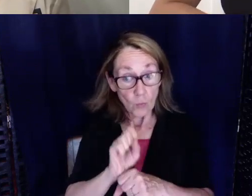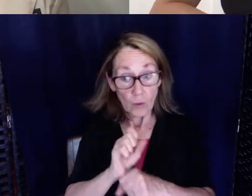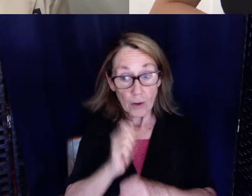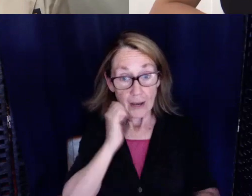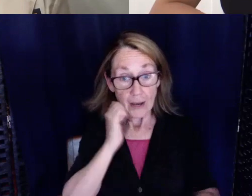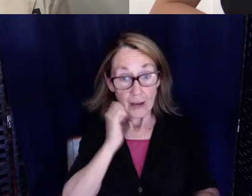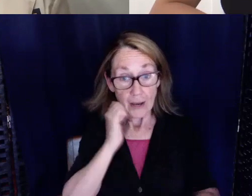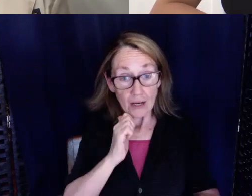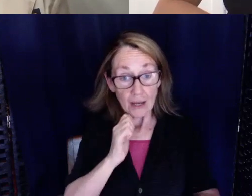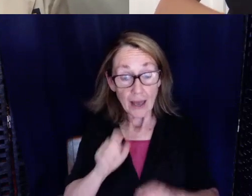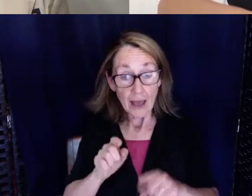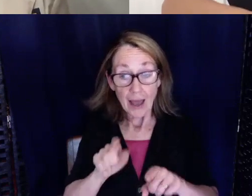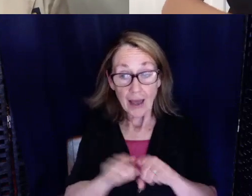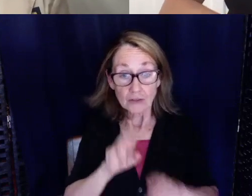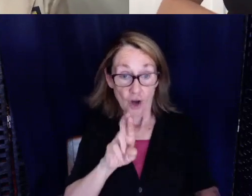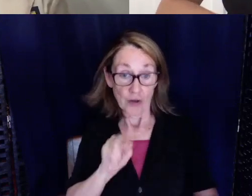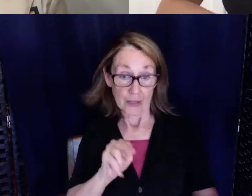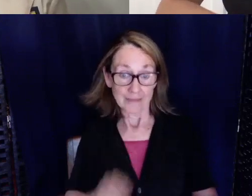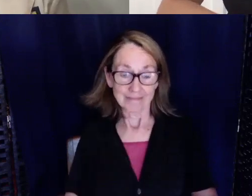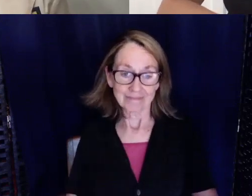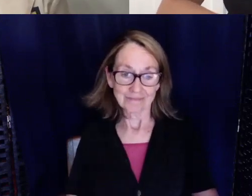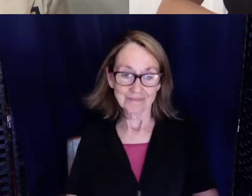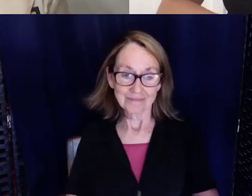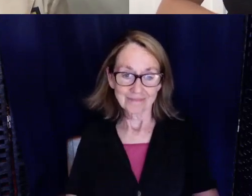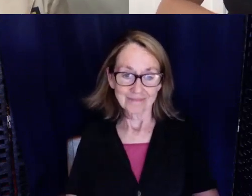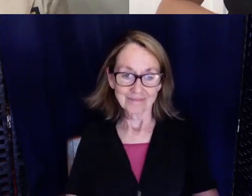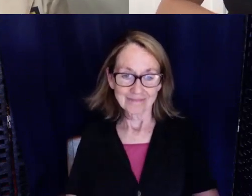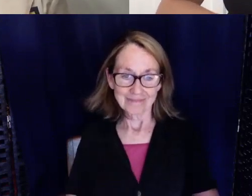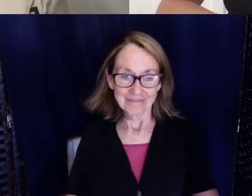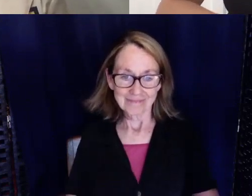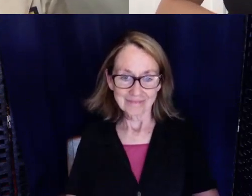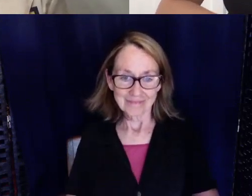as a registered nurse? Okay I'm trying to be positive